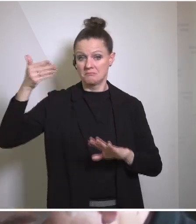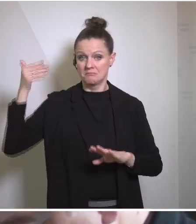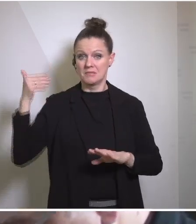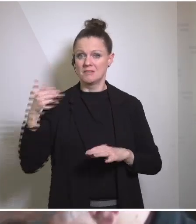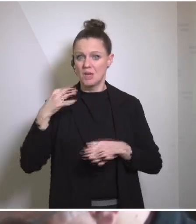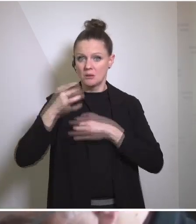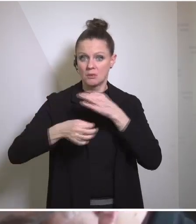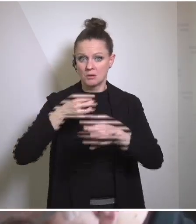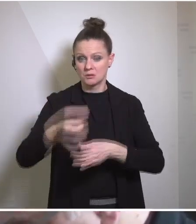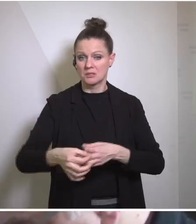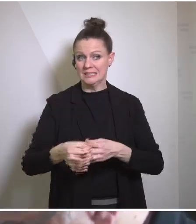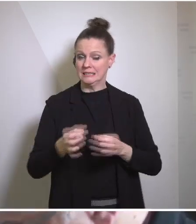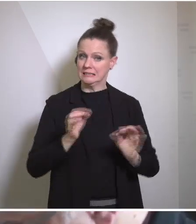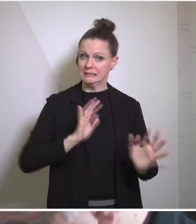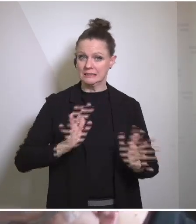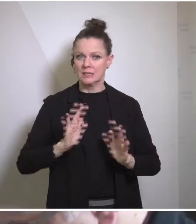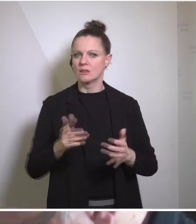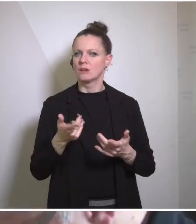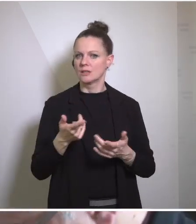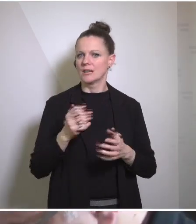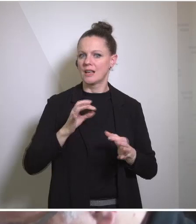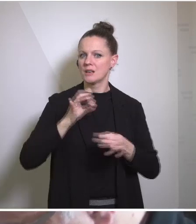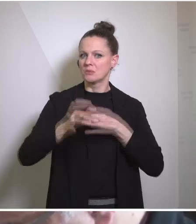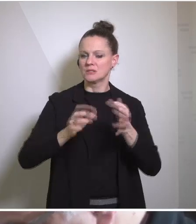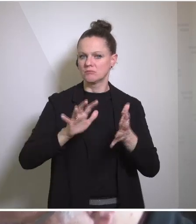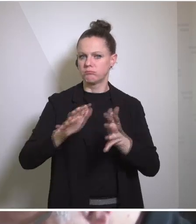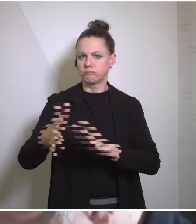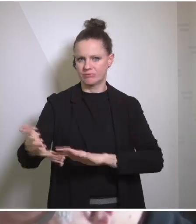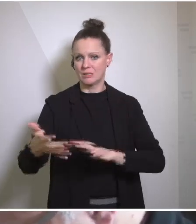is not going so well. Are you concerned that that process is breaking down, and is there a plan B